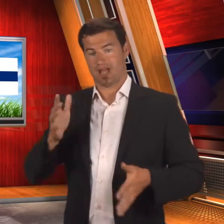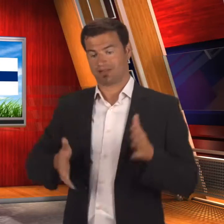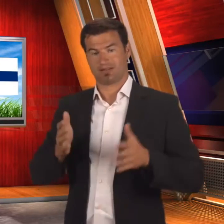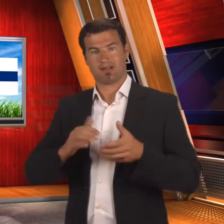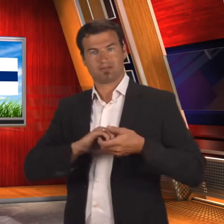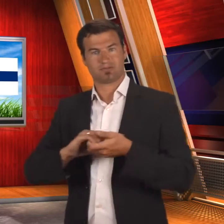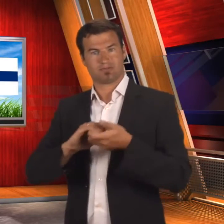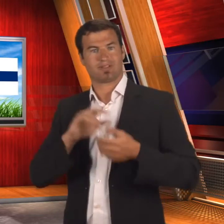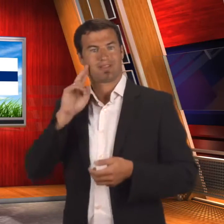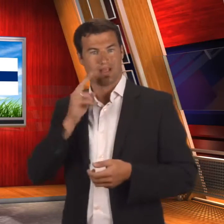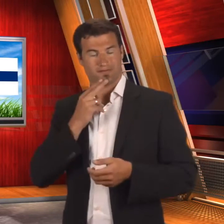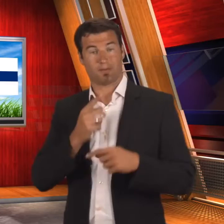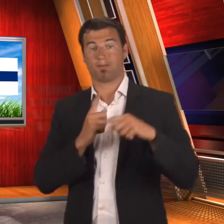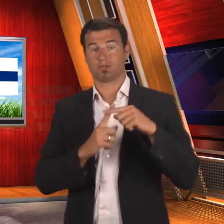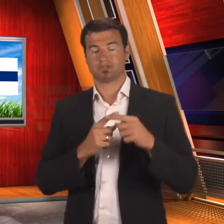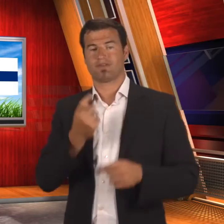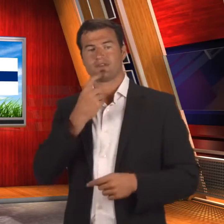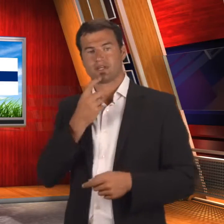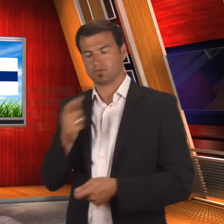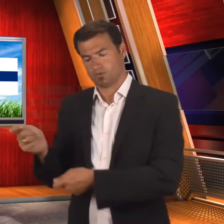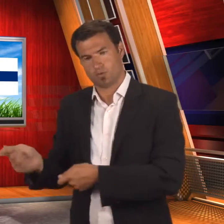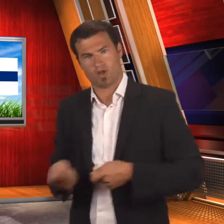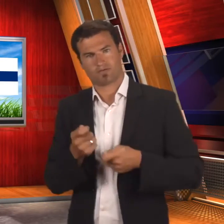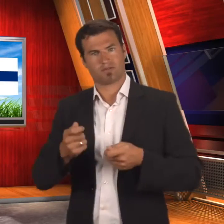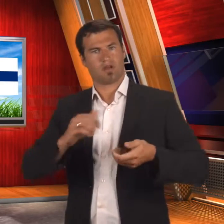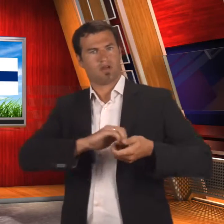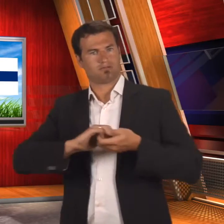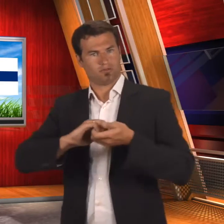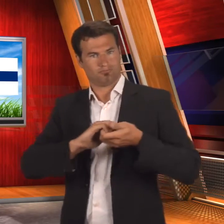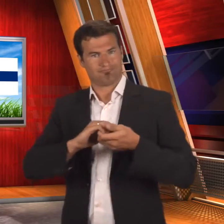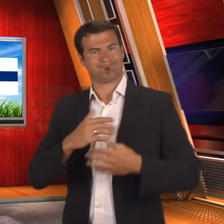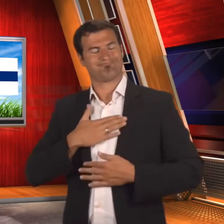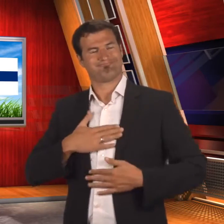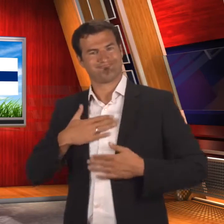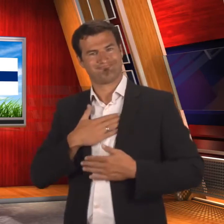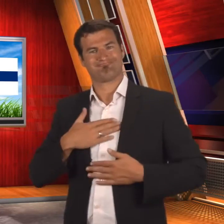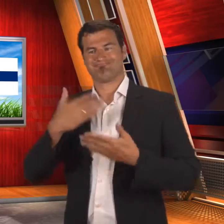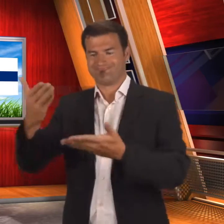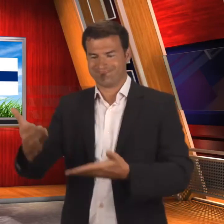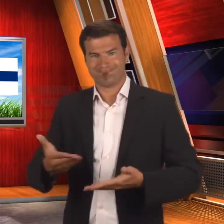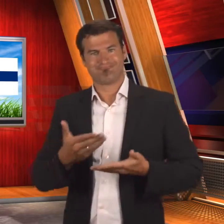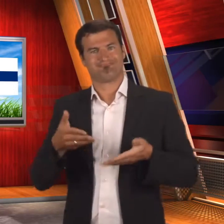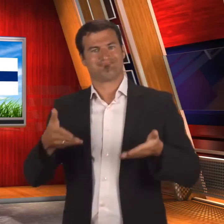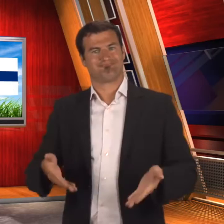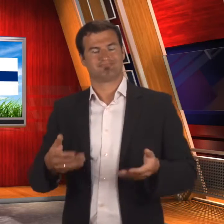The Finnish Athletic Association of the Deaf and